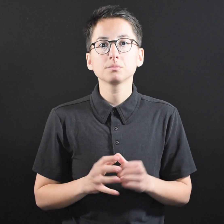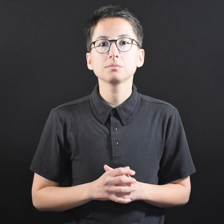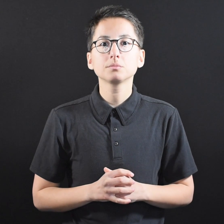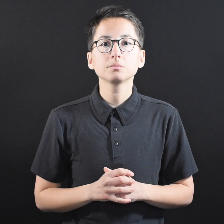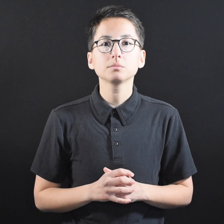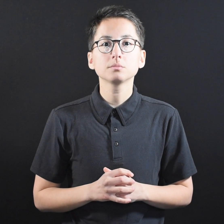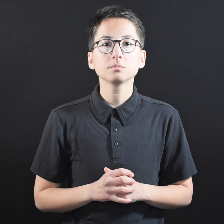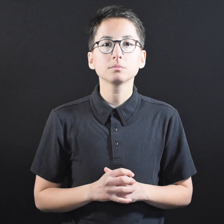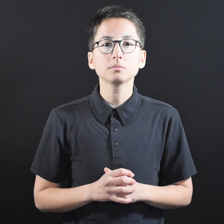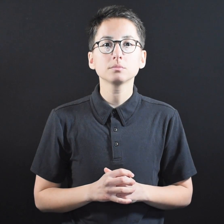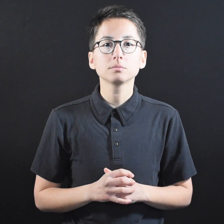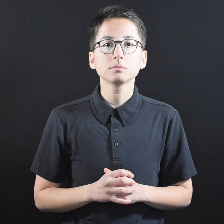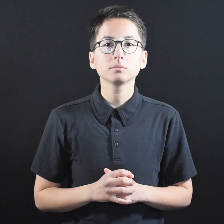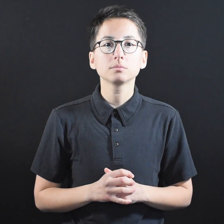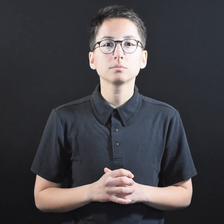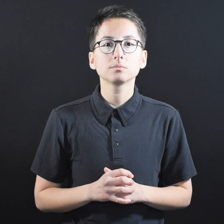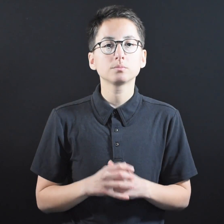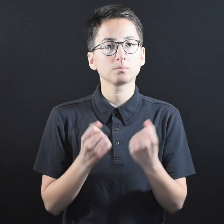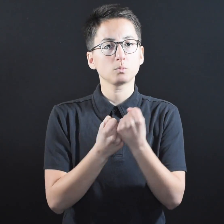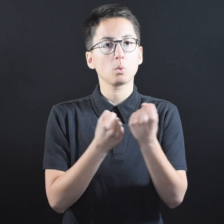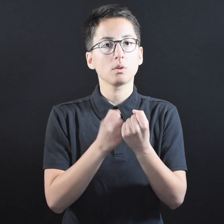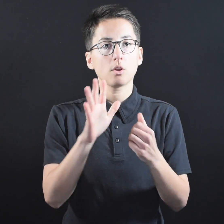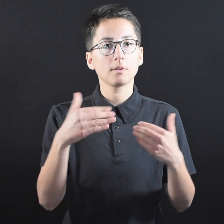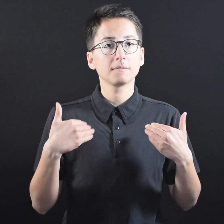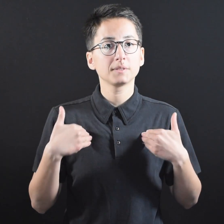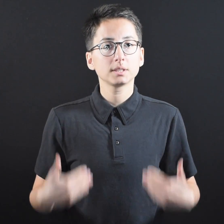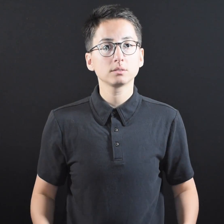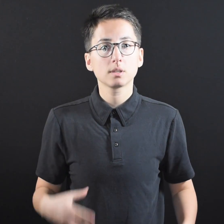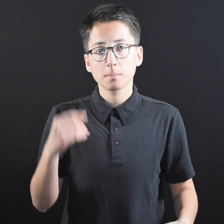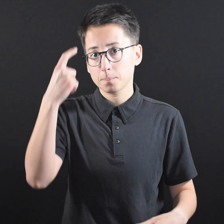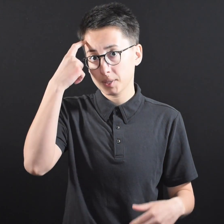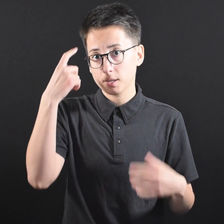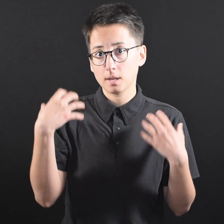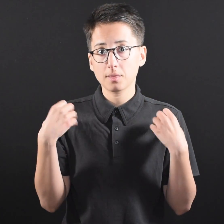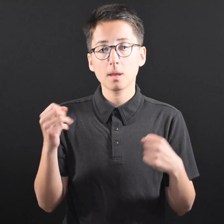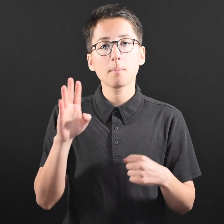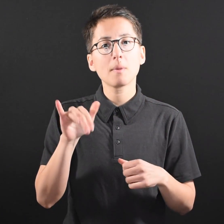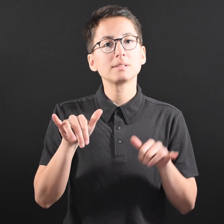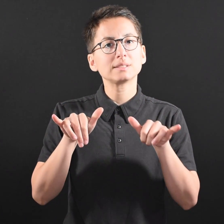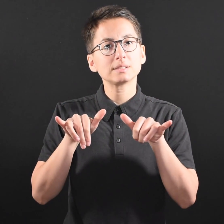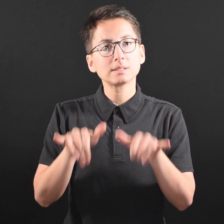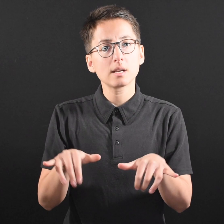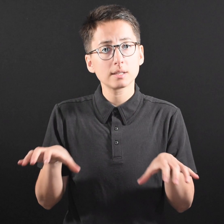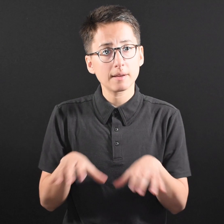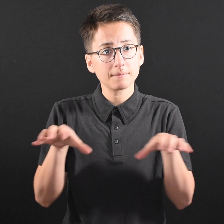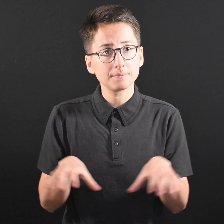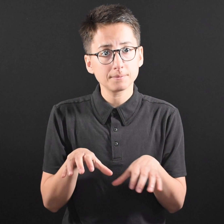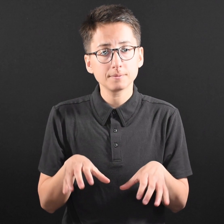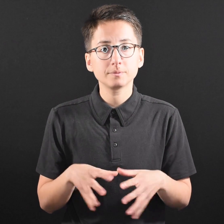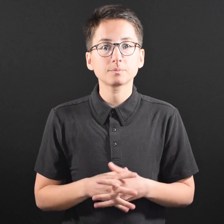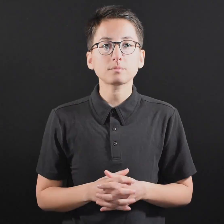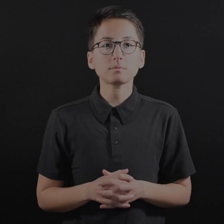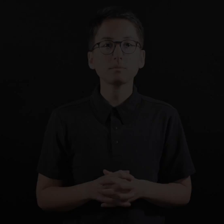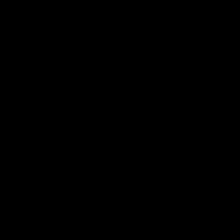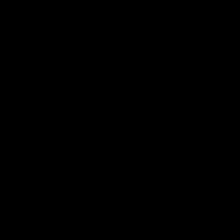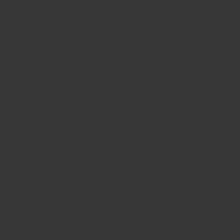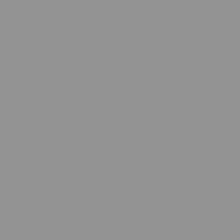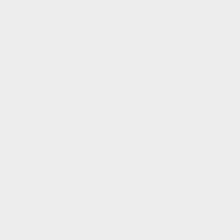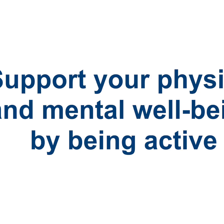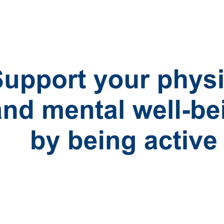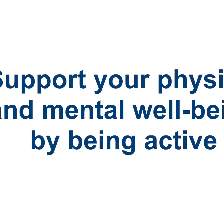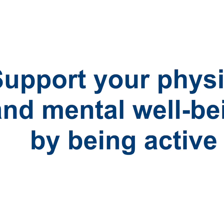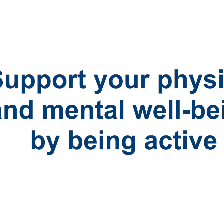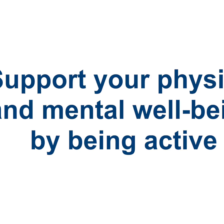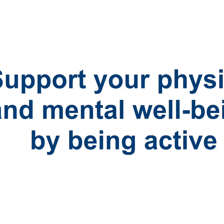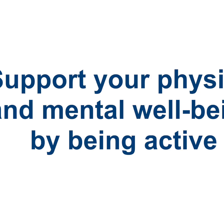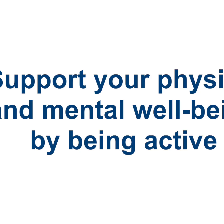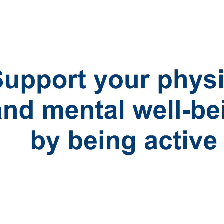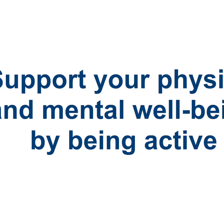Support your physical and mental well-being by being active